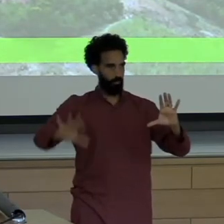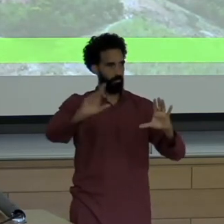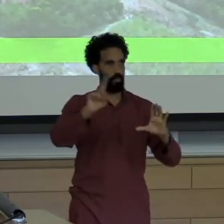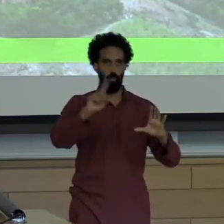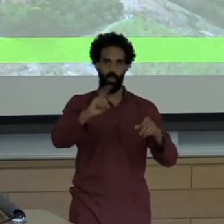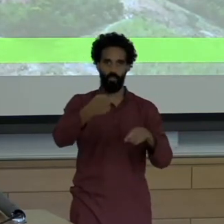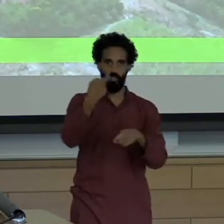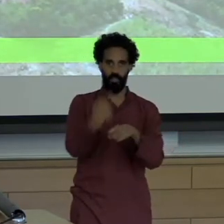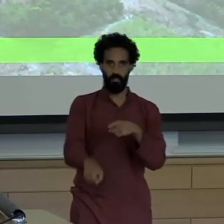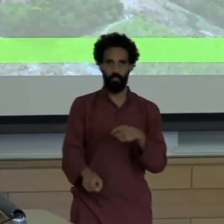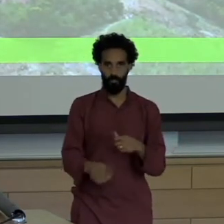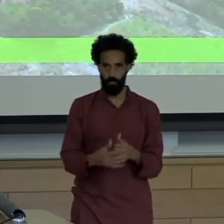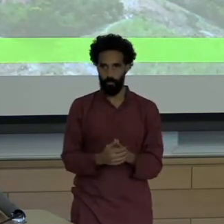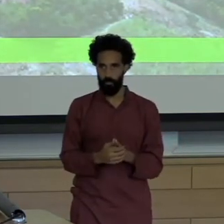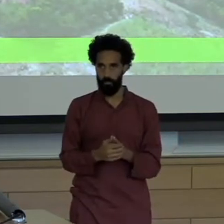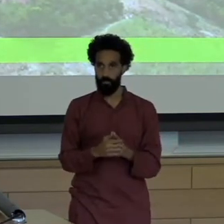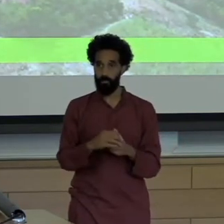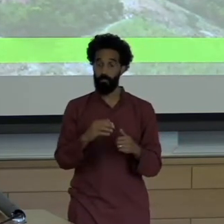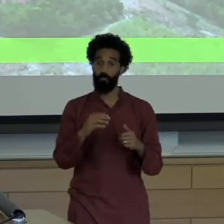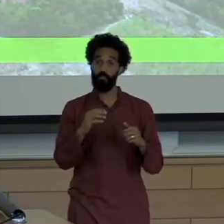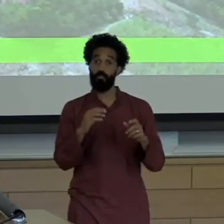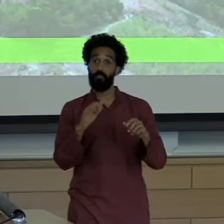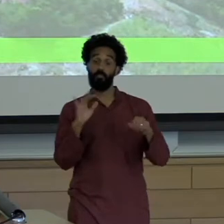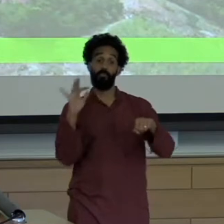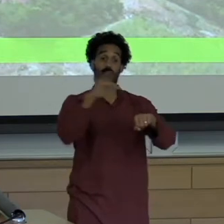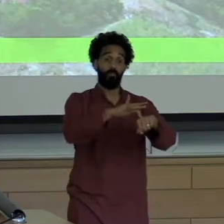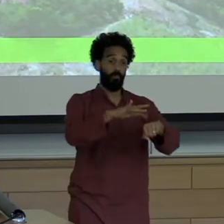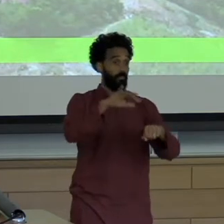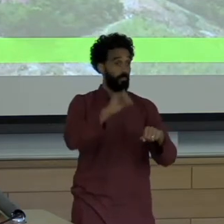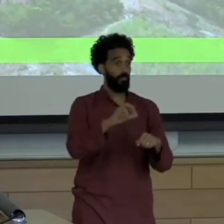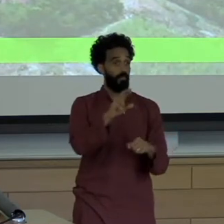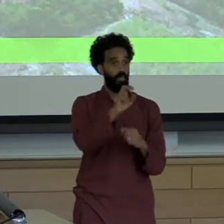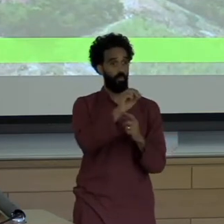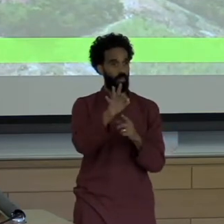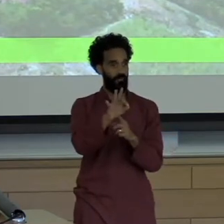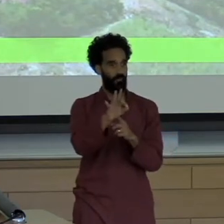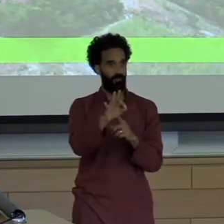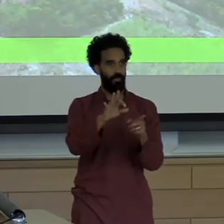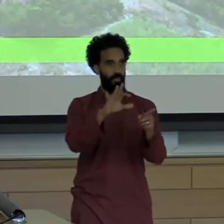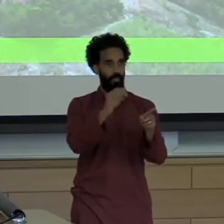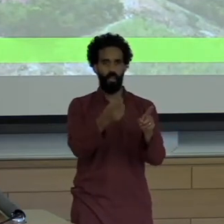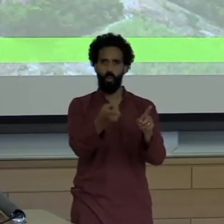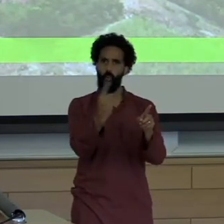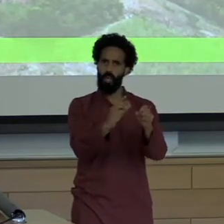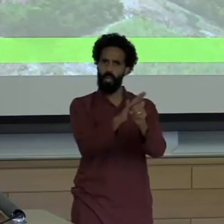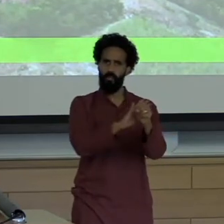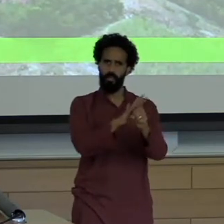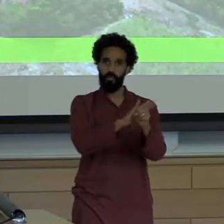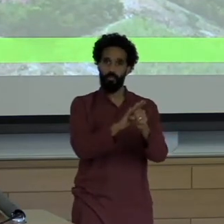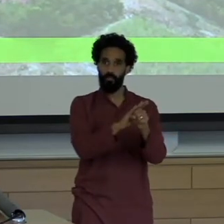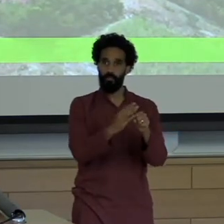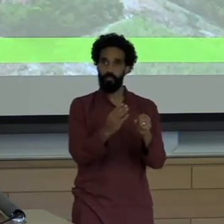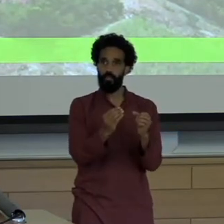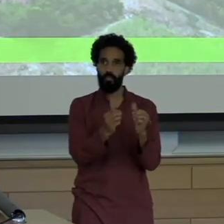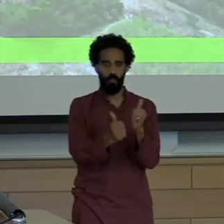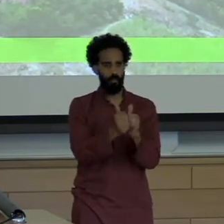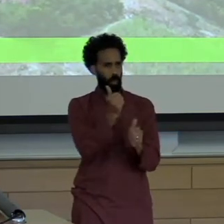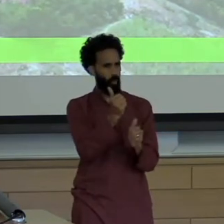Reef. The Abro Lose are one of the most distinctive areas of biodiversity conservation in the Atlantic